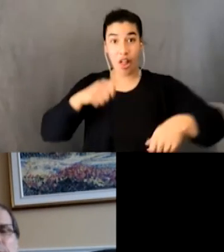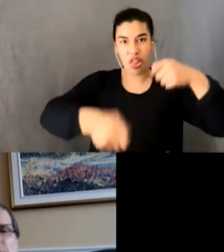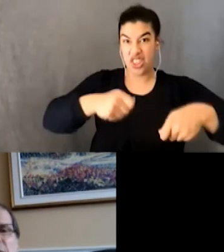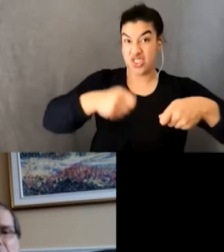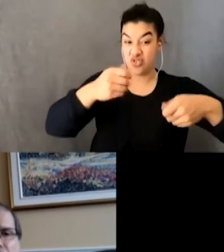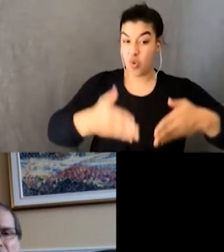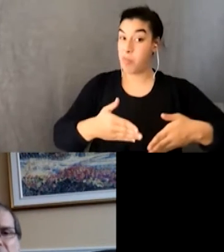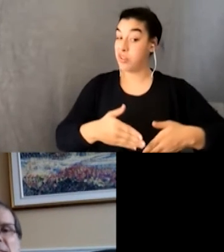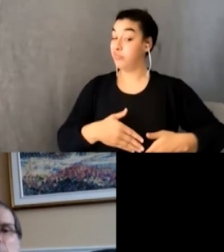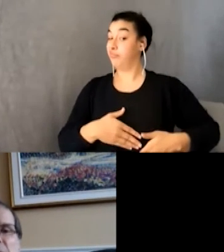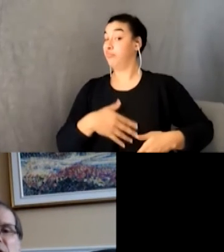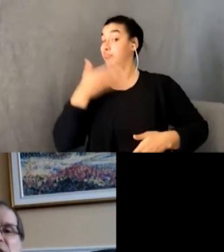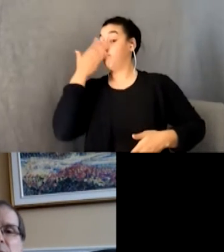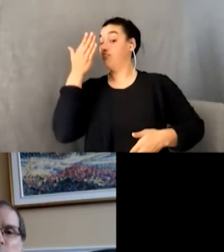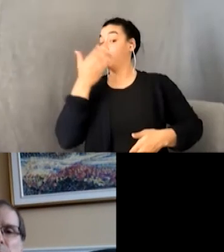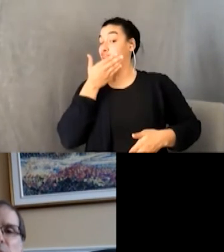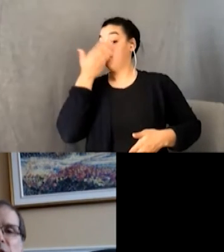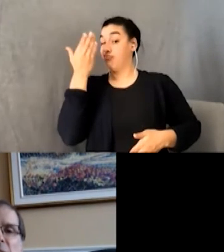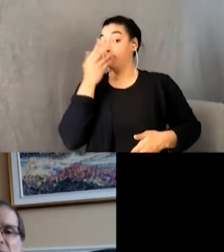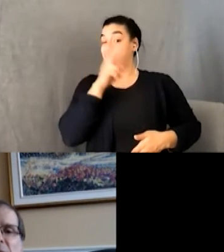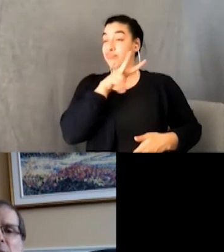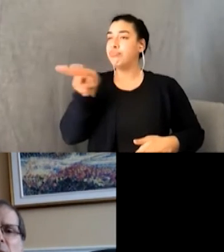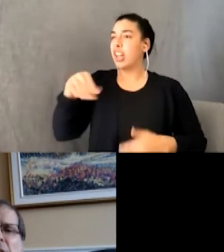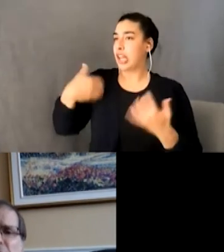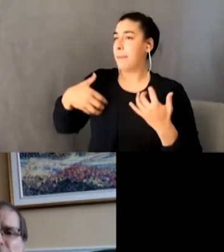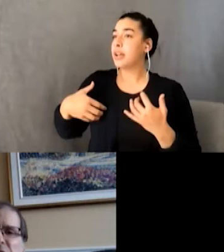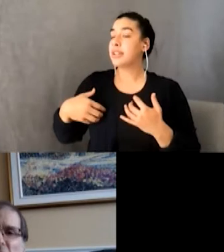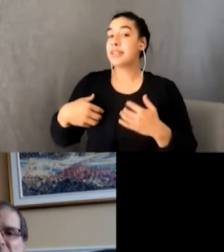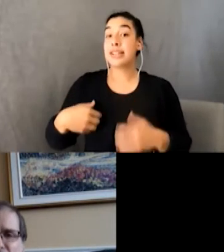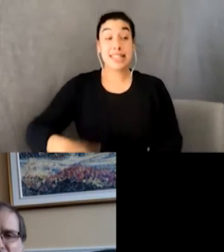“’Allo, Greg,” the bassist said with a British accent. “Who’s the giant Q-tip?”